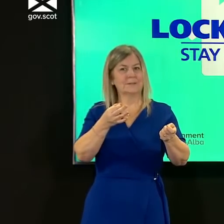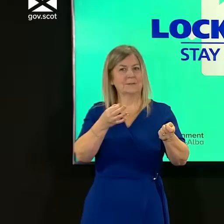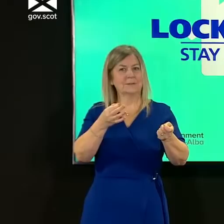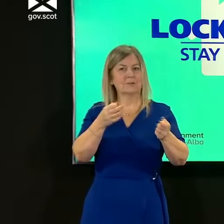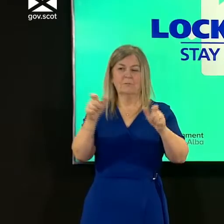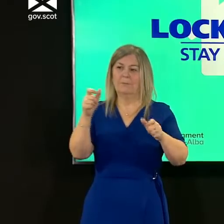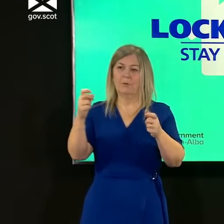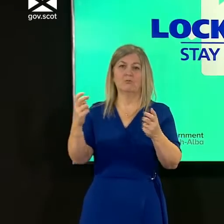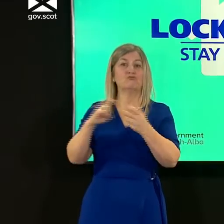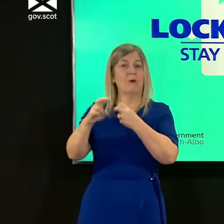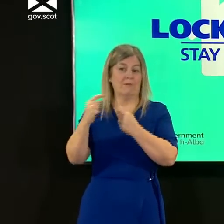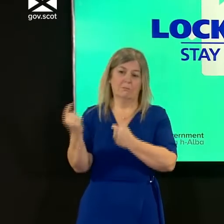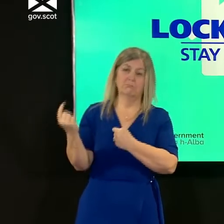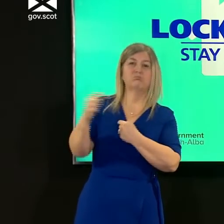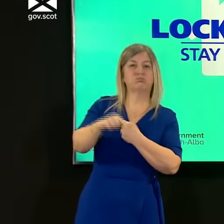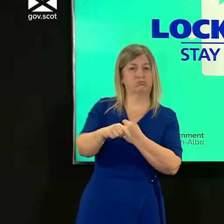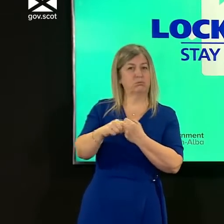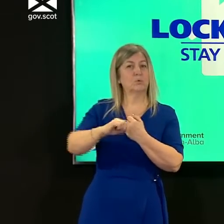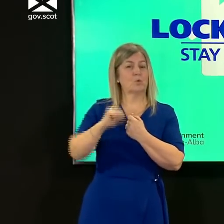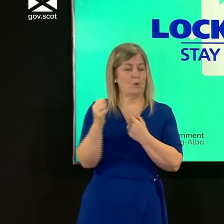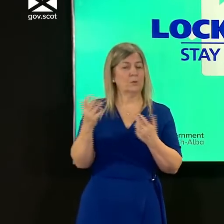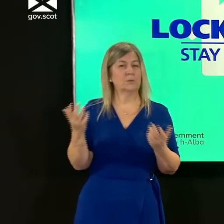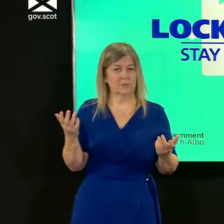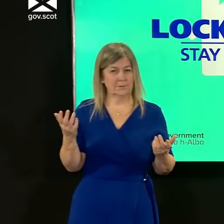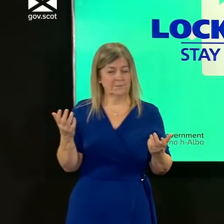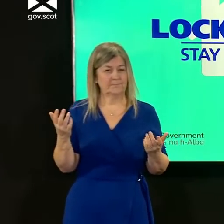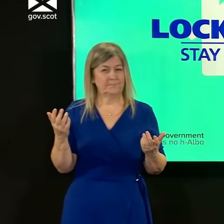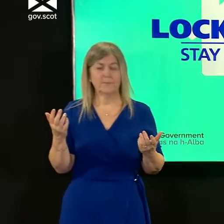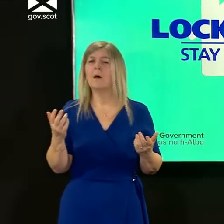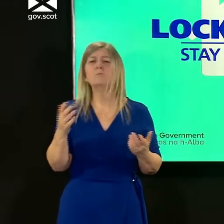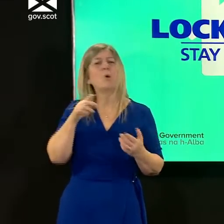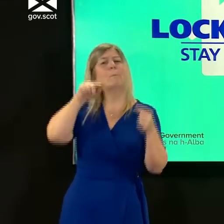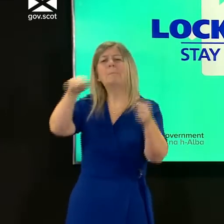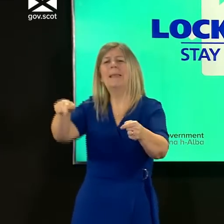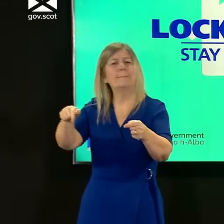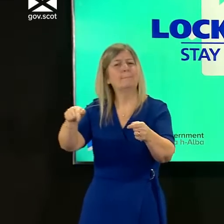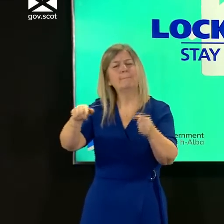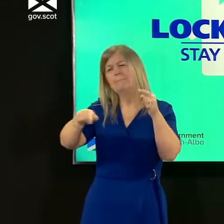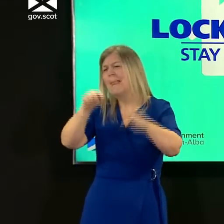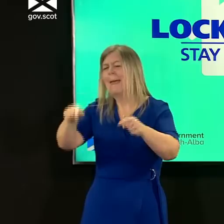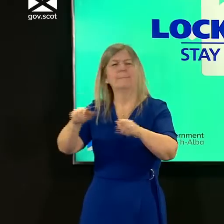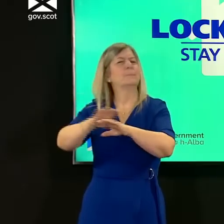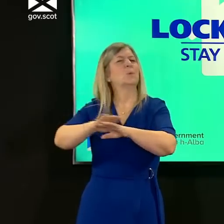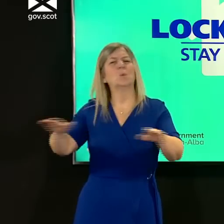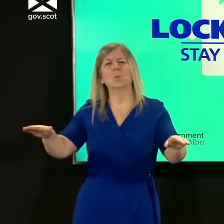from elsewhere and it's not about blaming other countries it's simply a straightforward